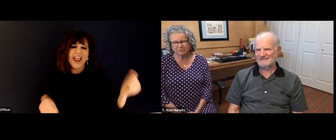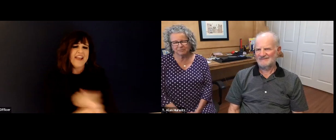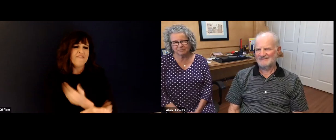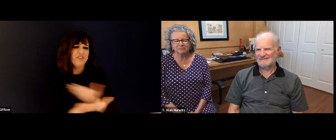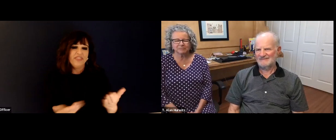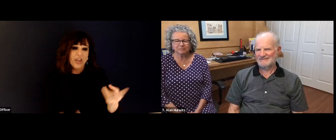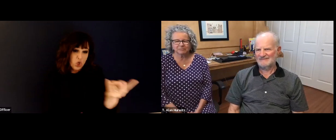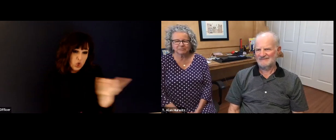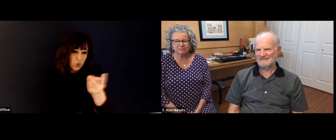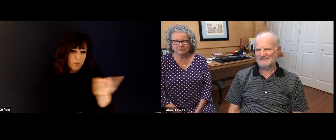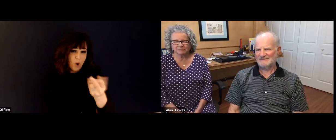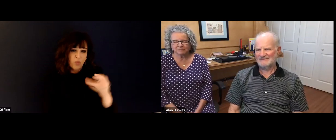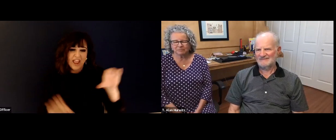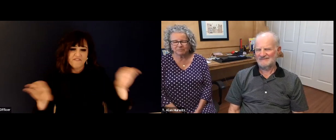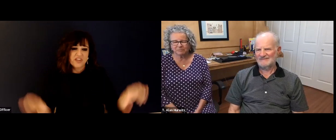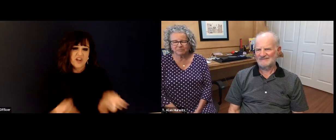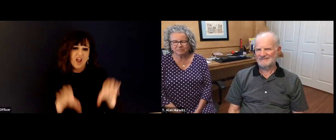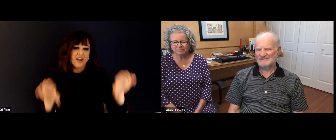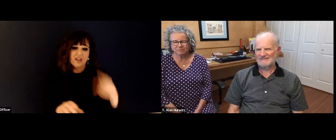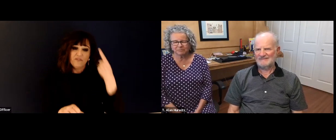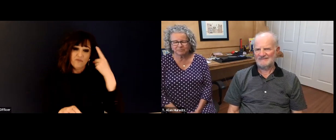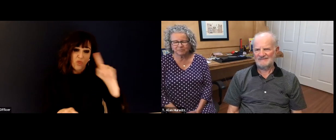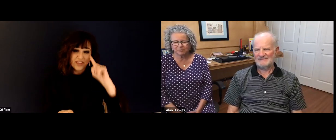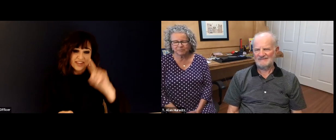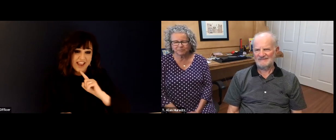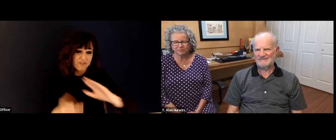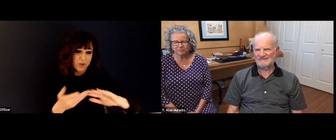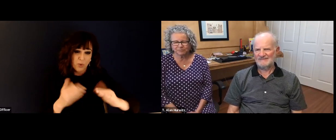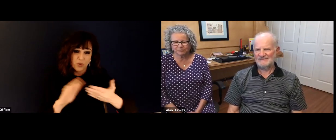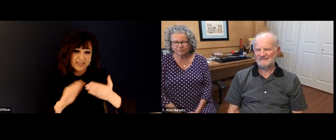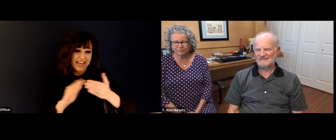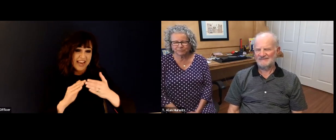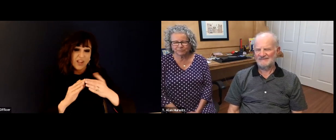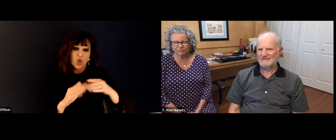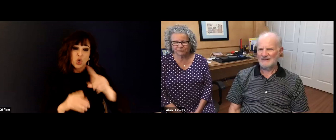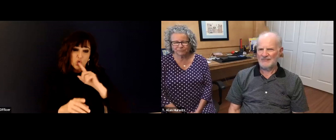of us, we all look up to you and to Vicki. And we really